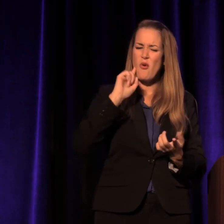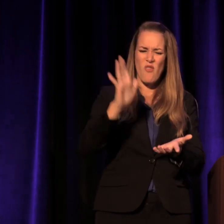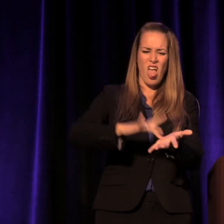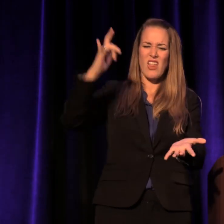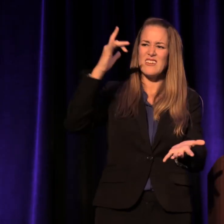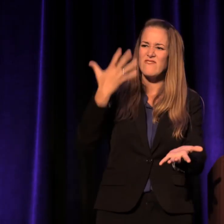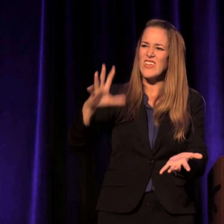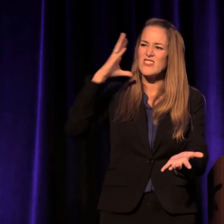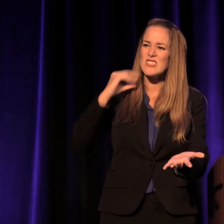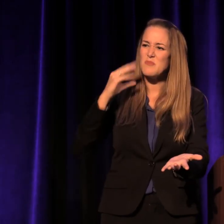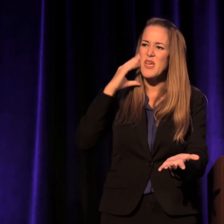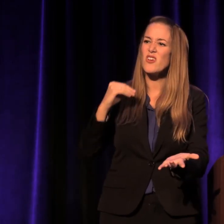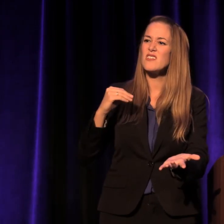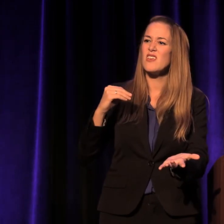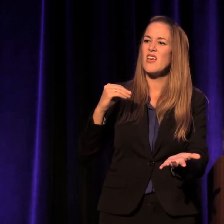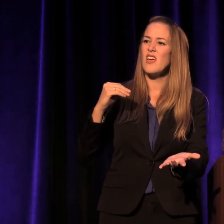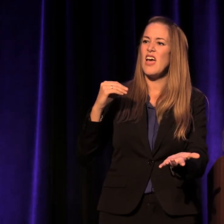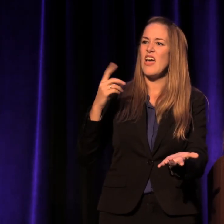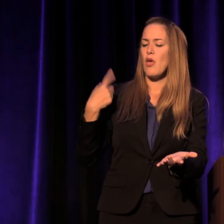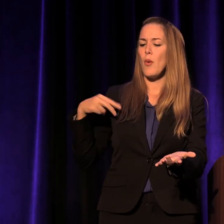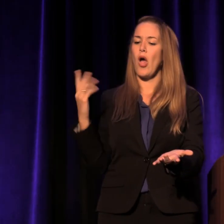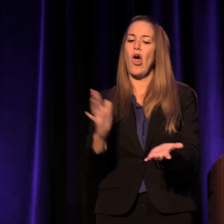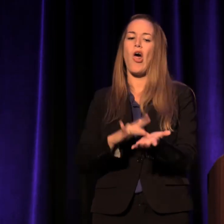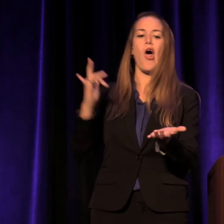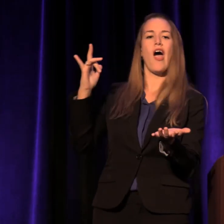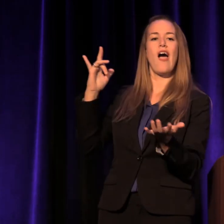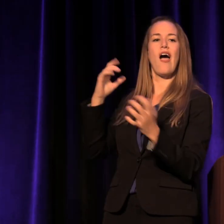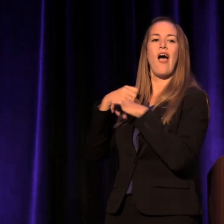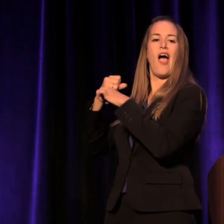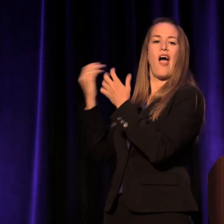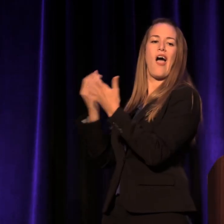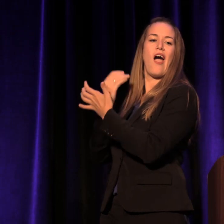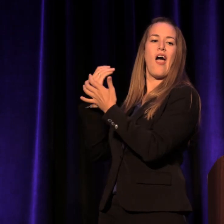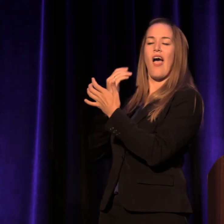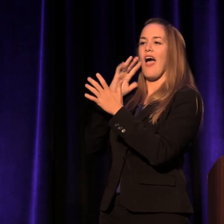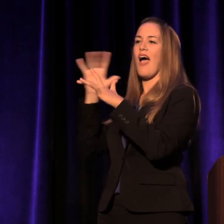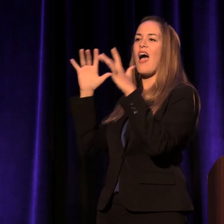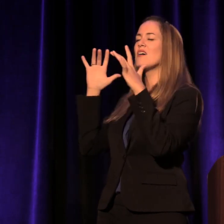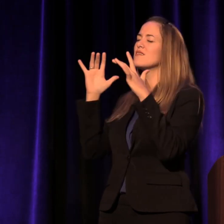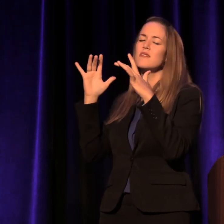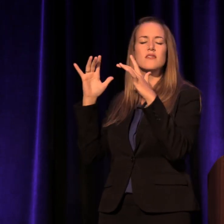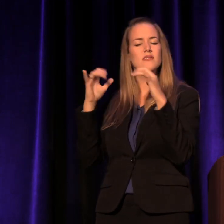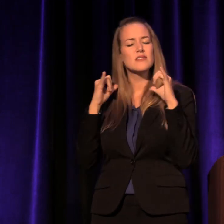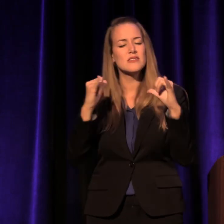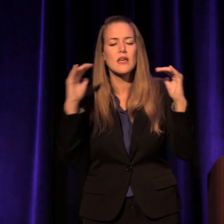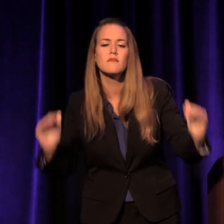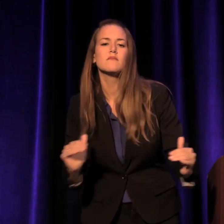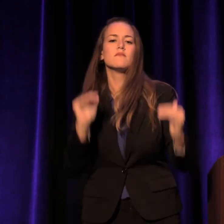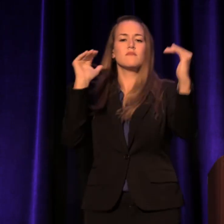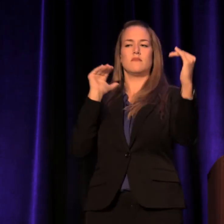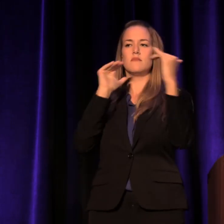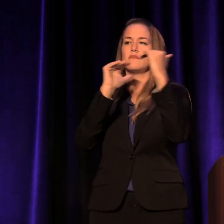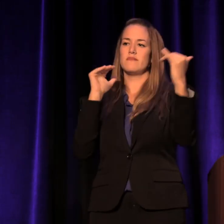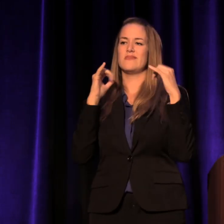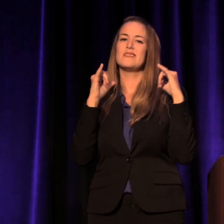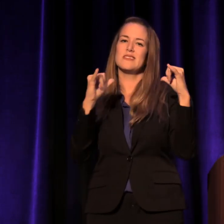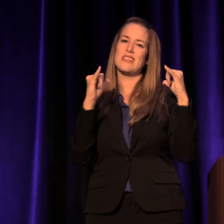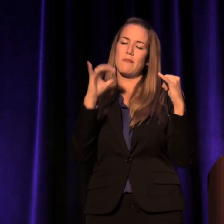to make everybody else look shiny, as brothers and sisters. Thank you.